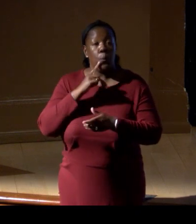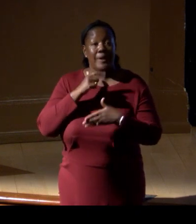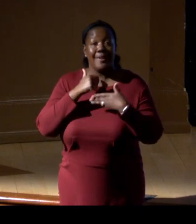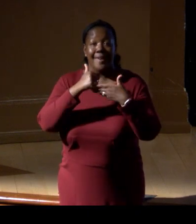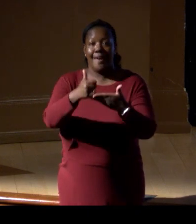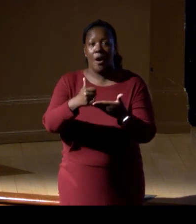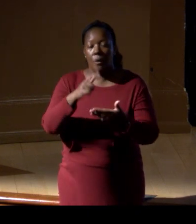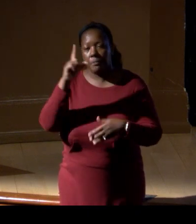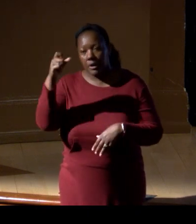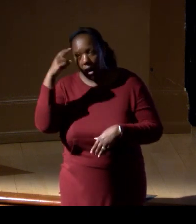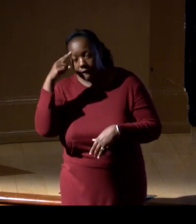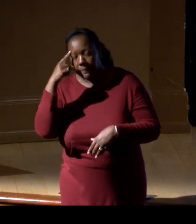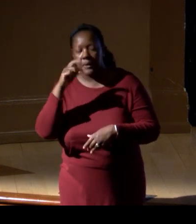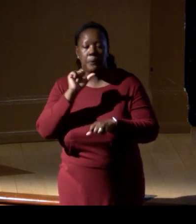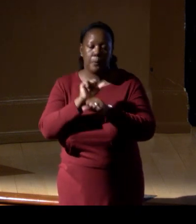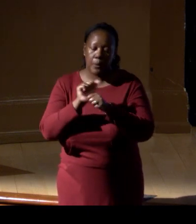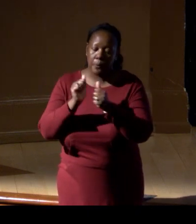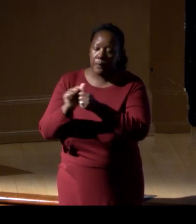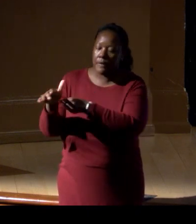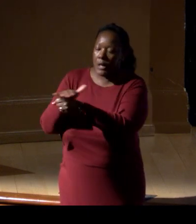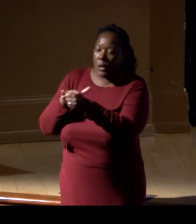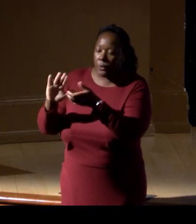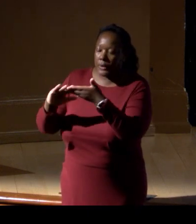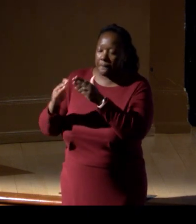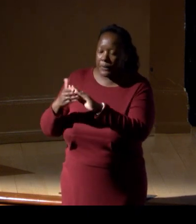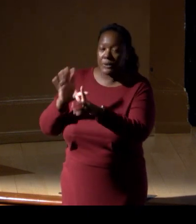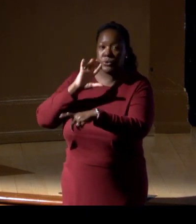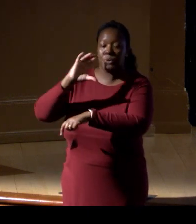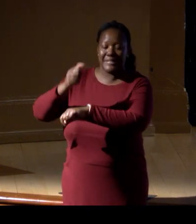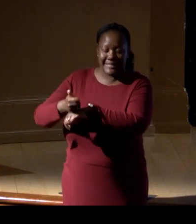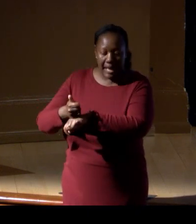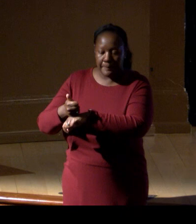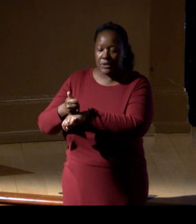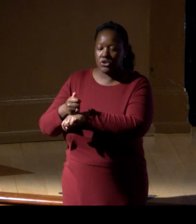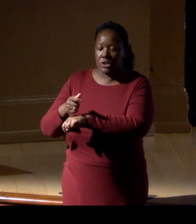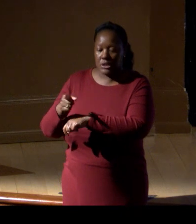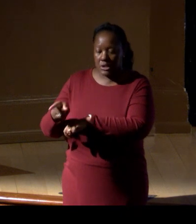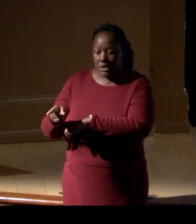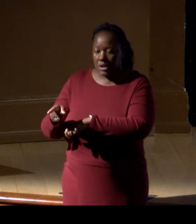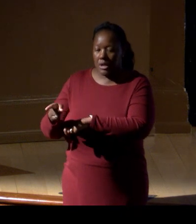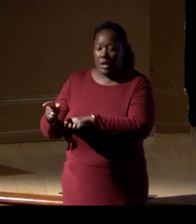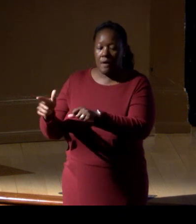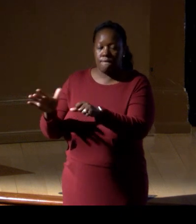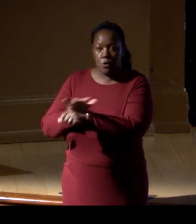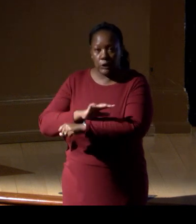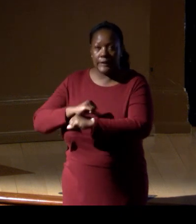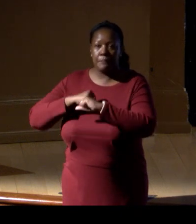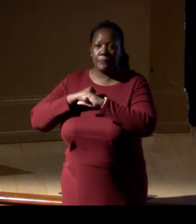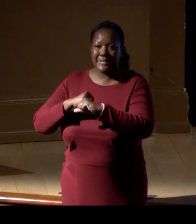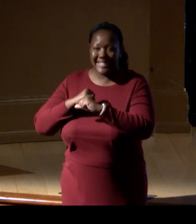we work with local communities to establish no-take areas, highly, or fully protected marine areas,